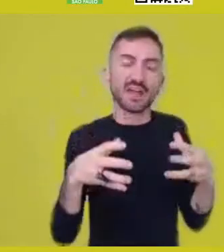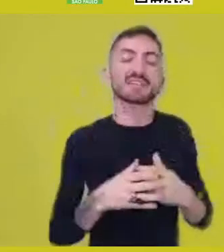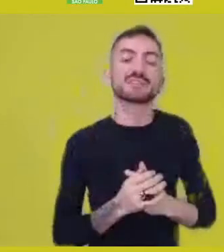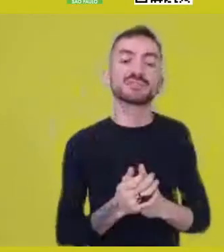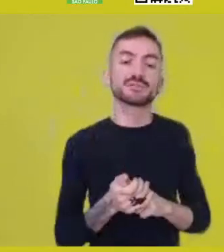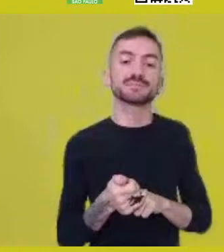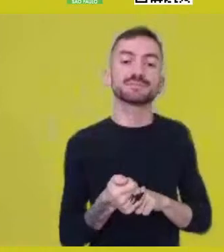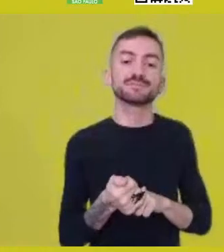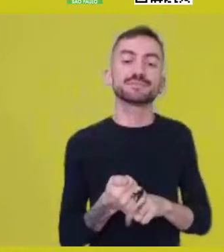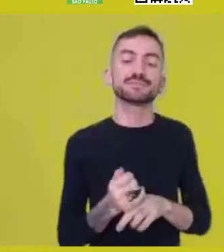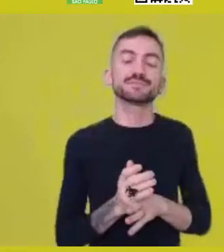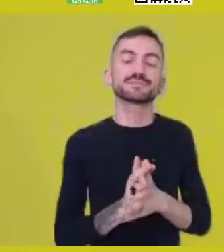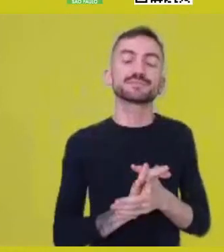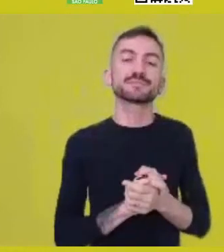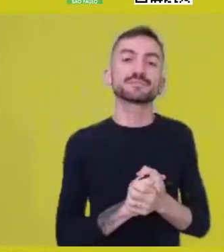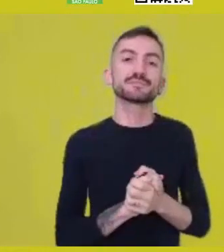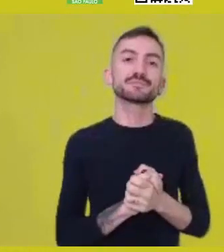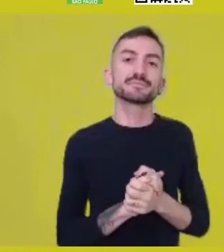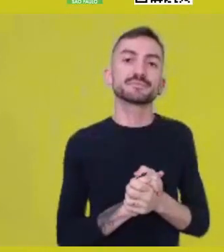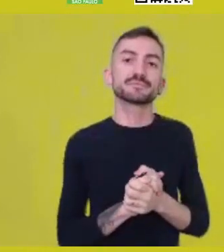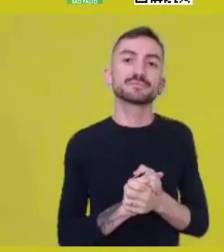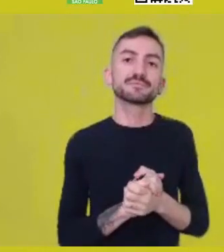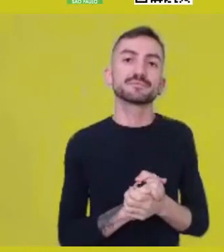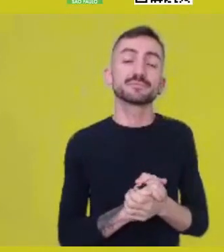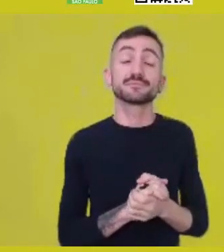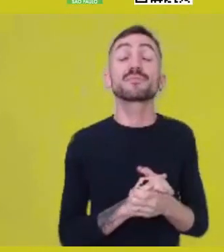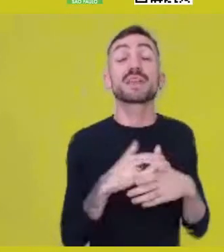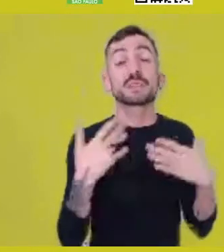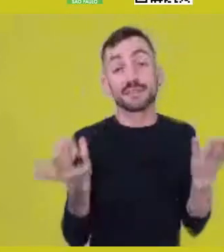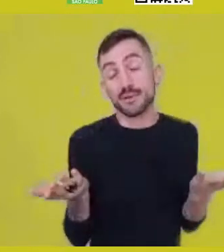Therefore, I mean, that’s it.